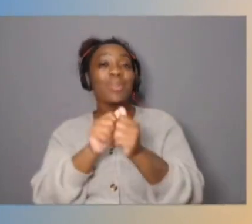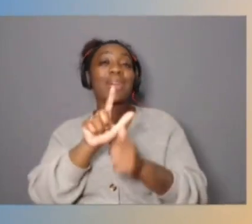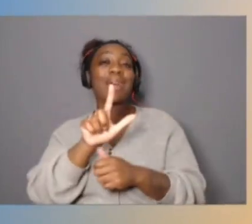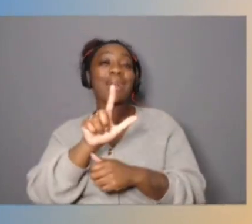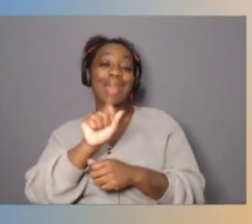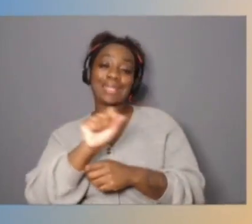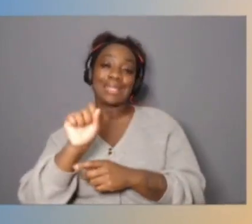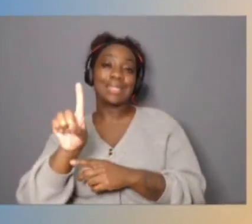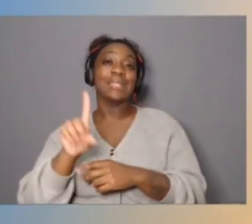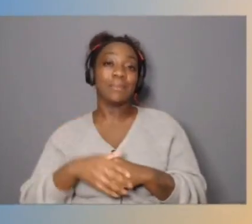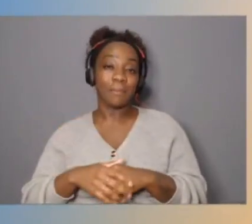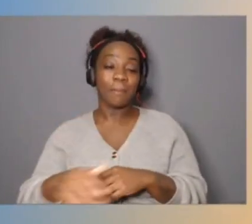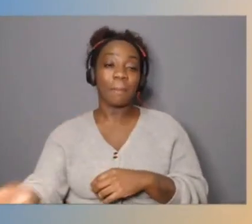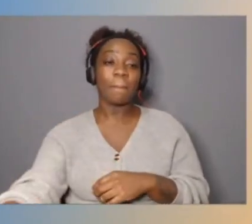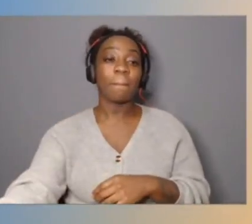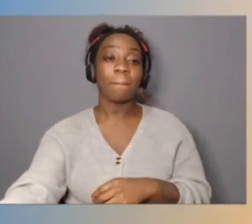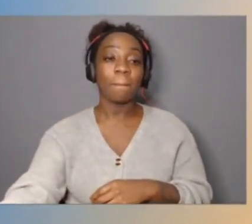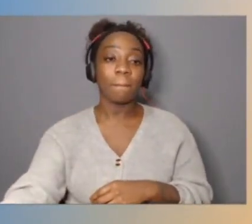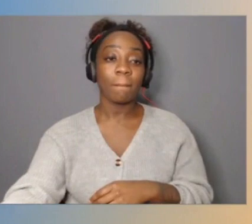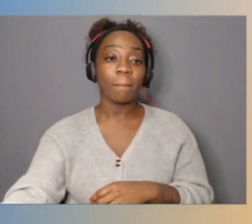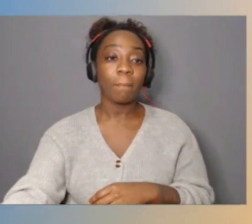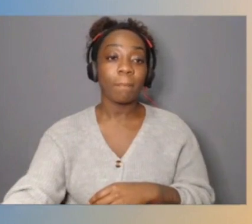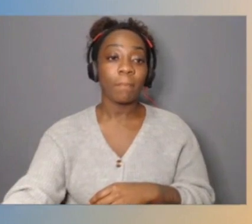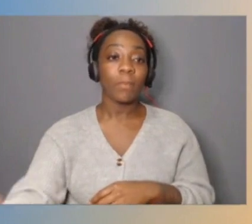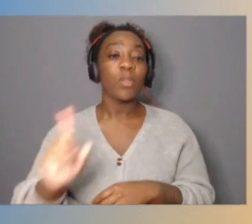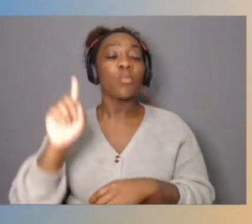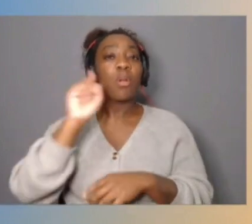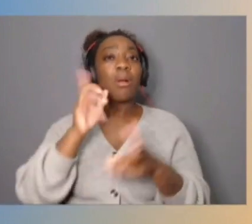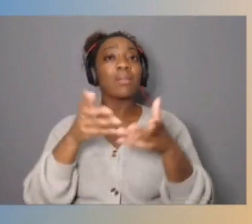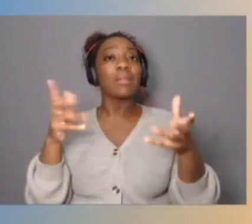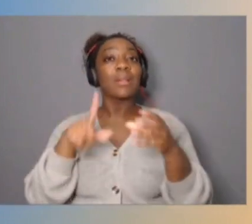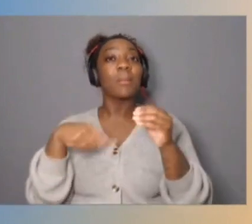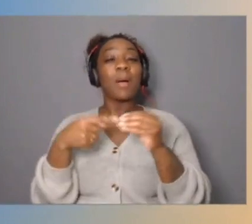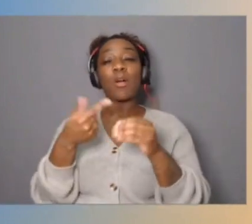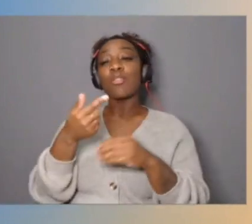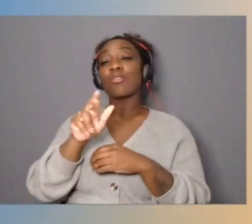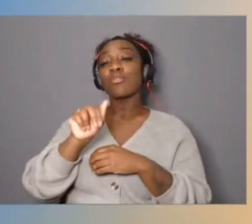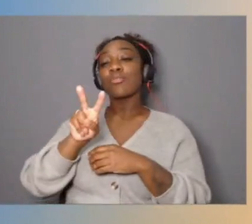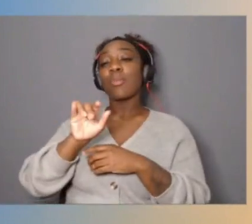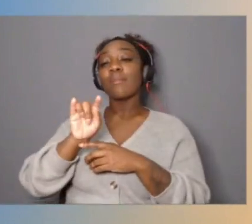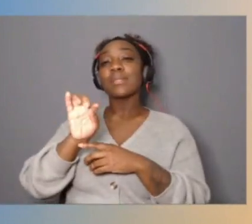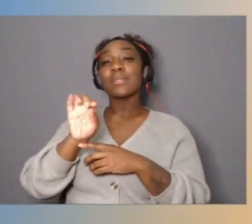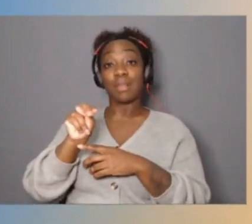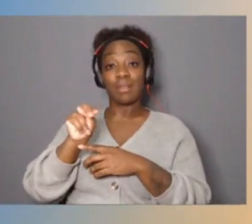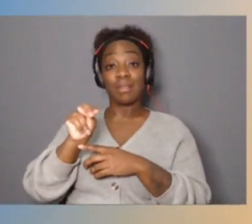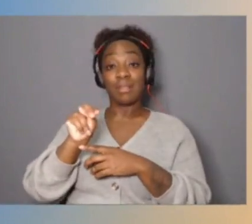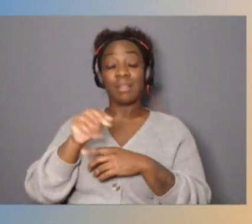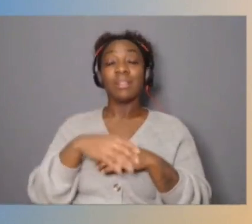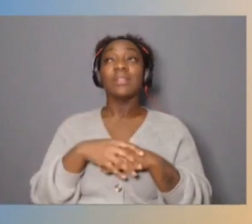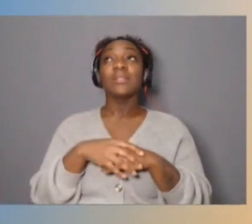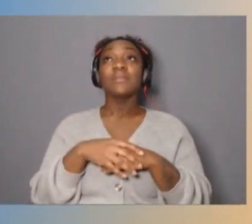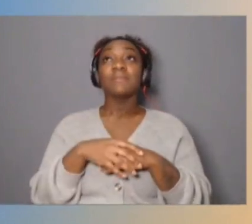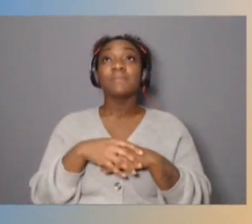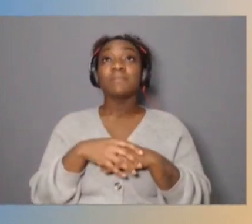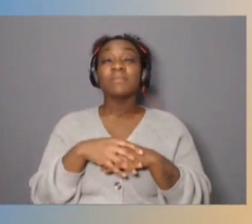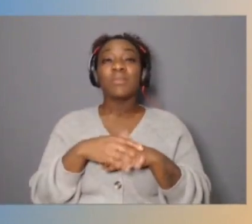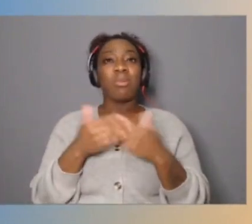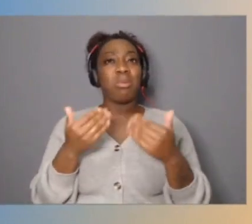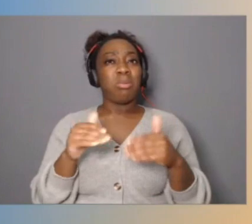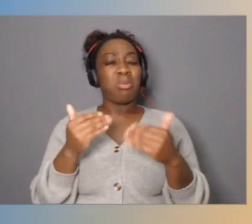Let's see, from there, we heard a lot about Graviton, hard to overstate how many times we heard about Graviton today. We heard about the fact that